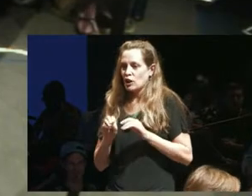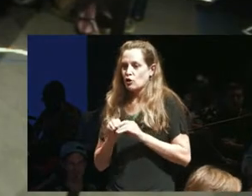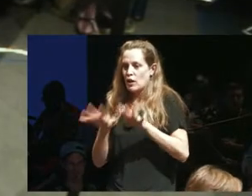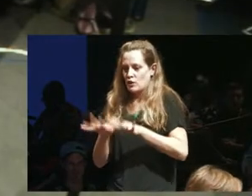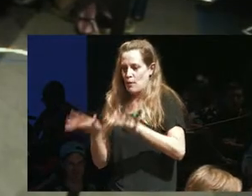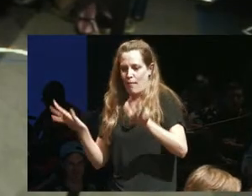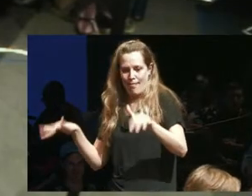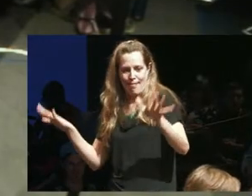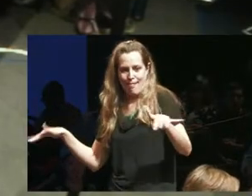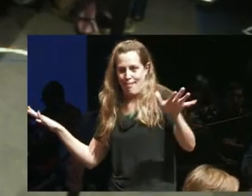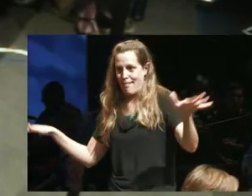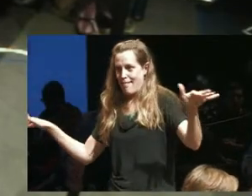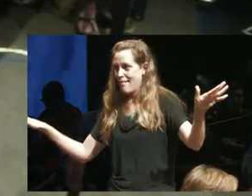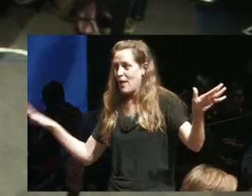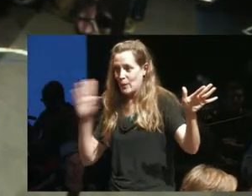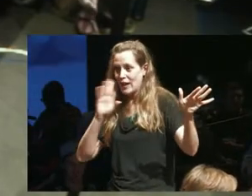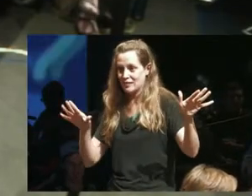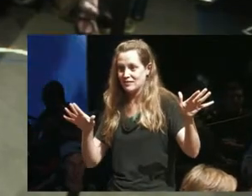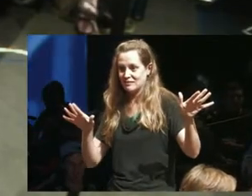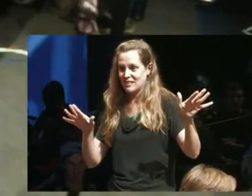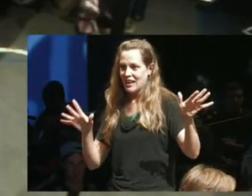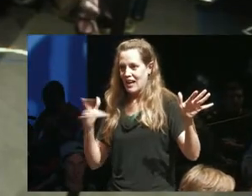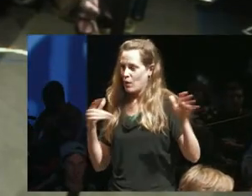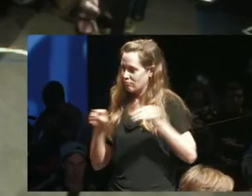going to kind of literally it's going to light a fire to kind of keep the lord of